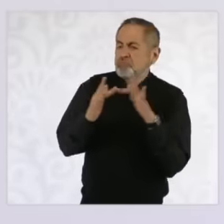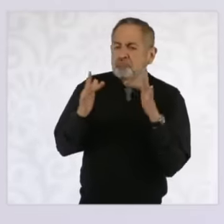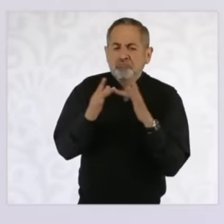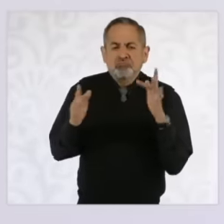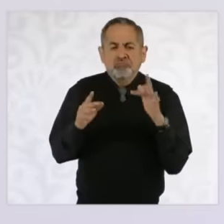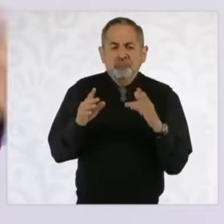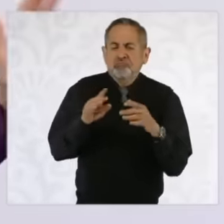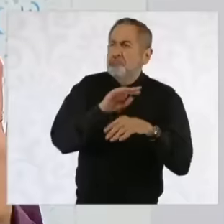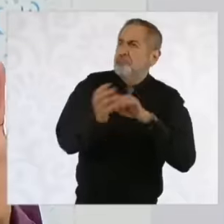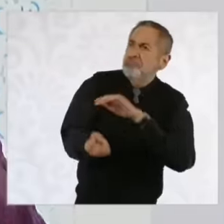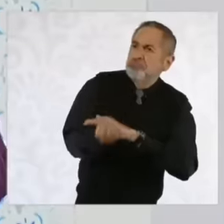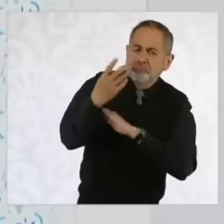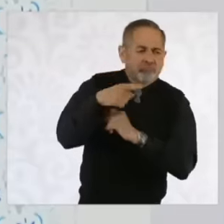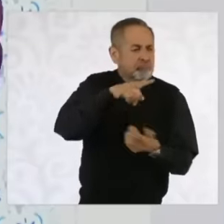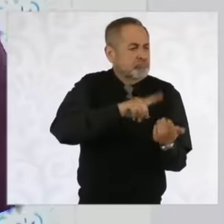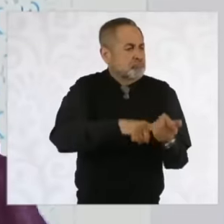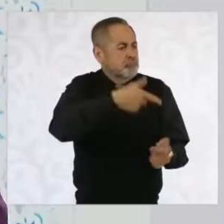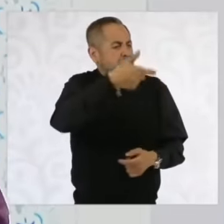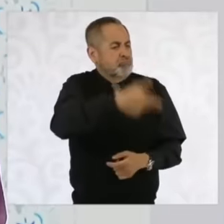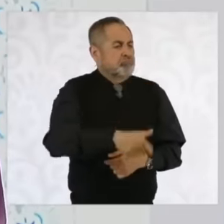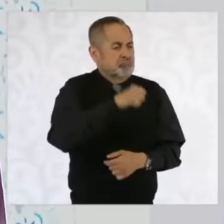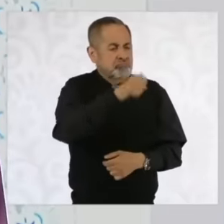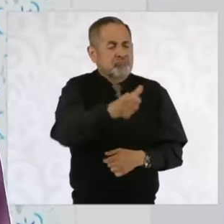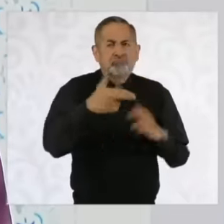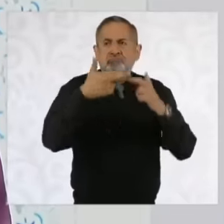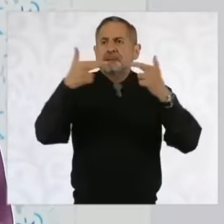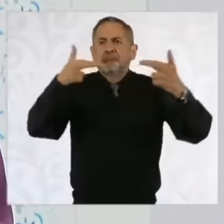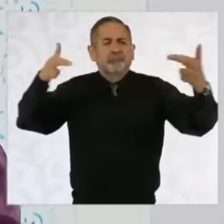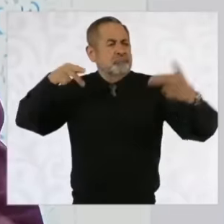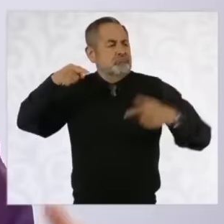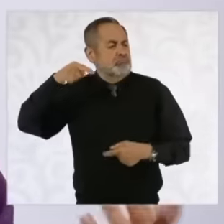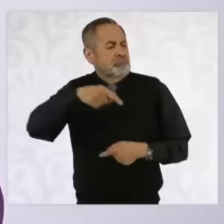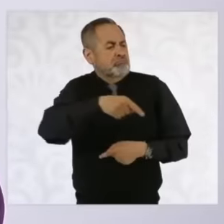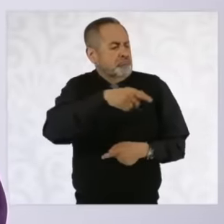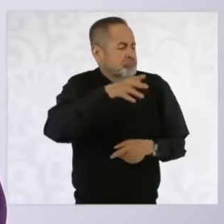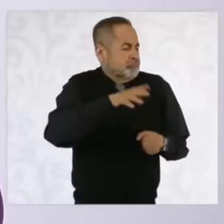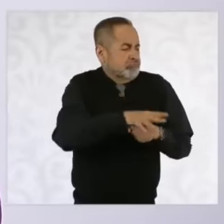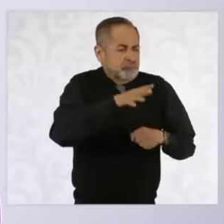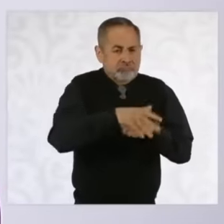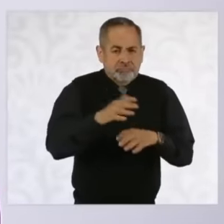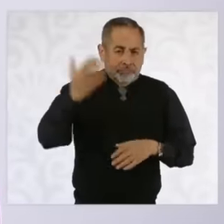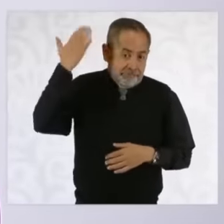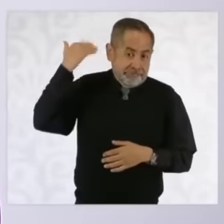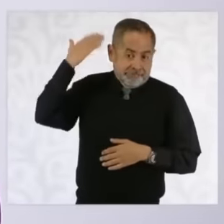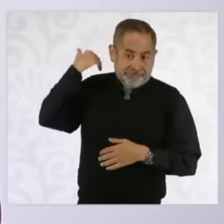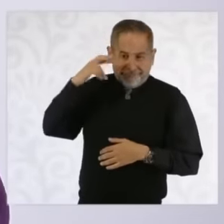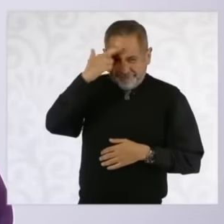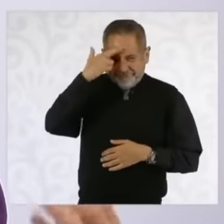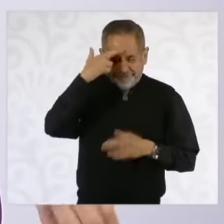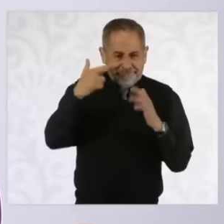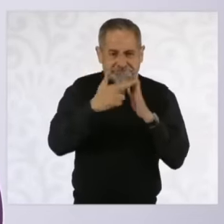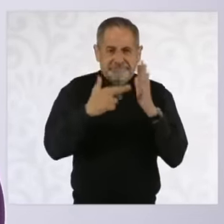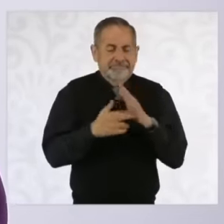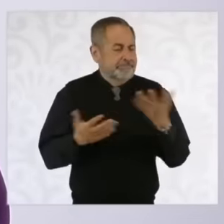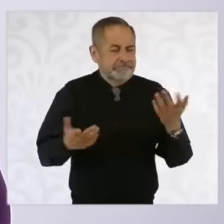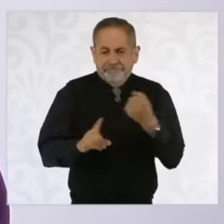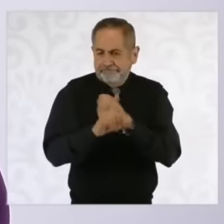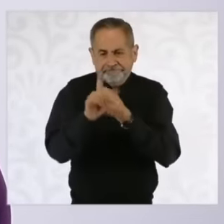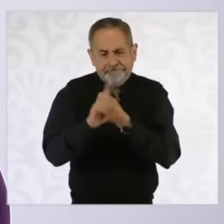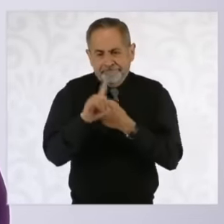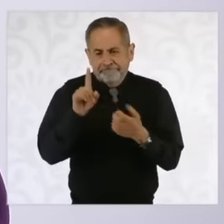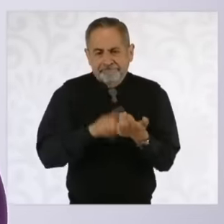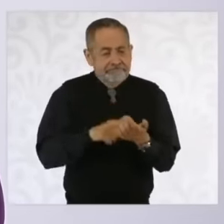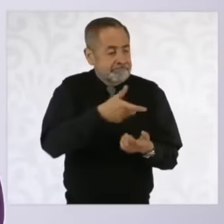also do not pay for the transmission network. That was the rule. What a problem They have renewable sources